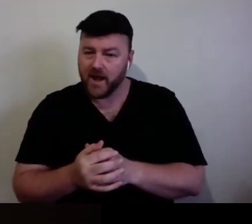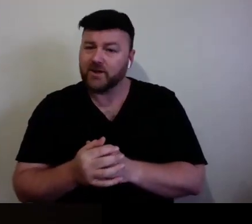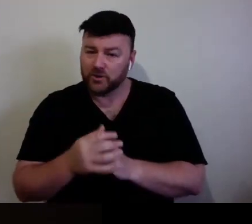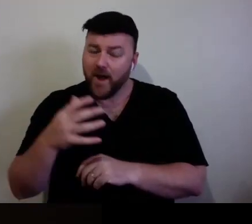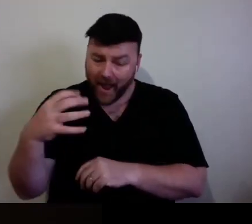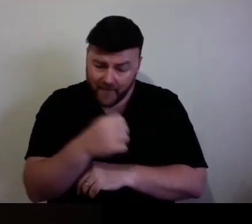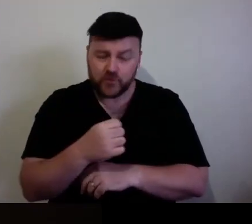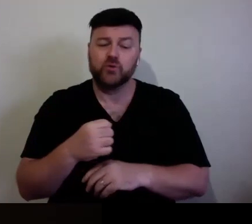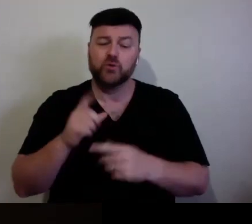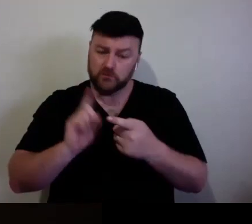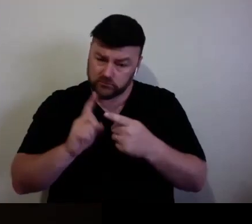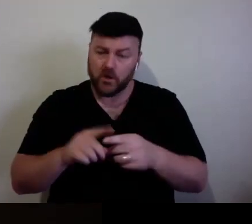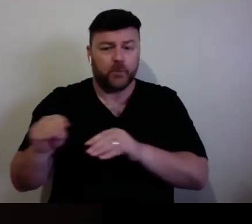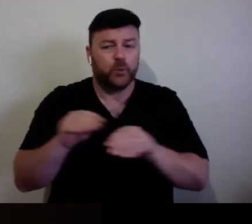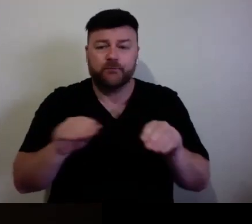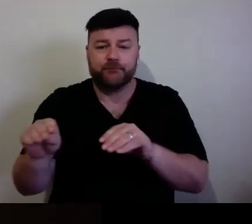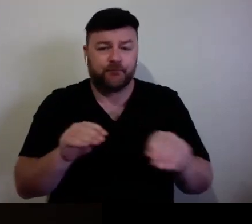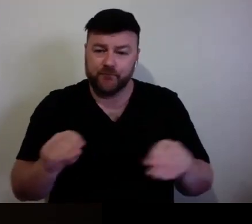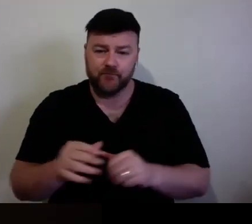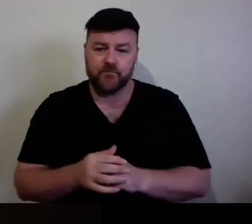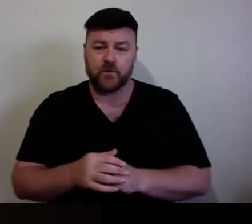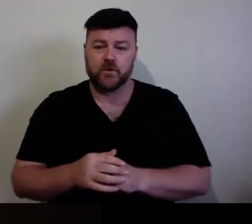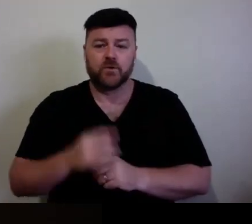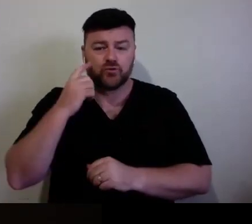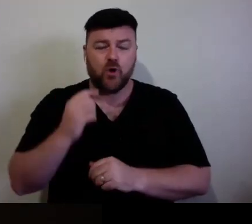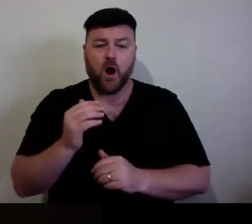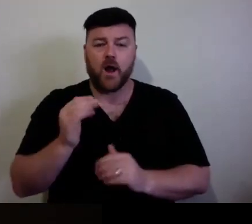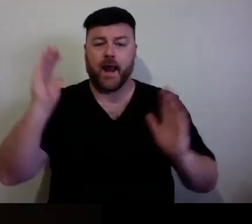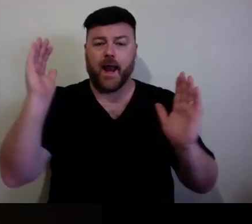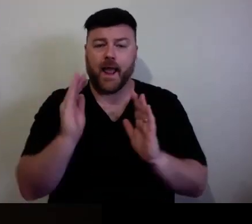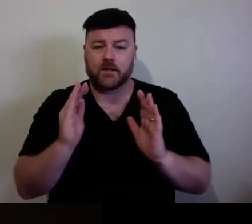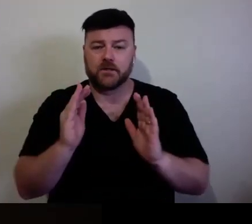move, reduce the amount of time that you're actually - you know, on the